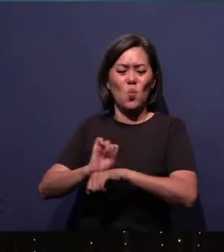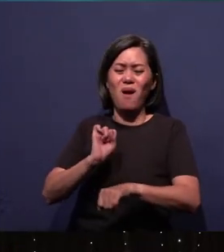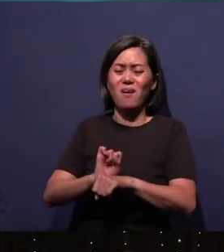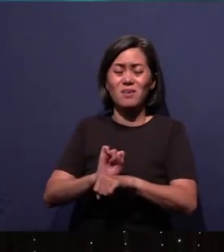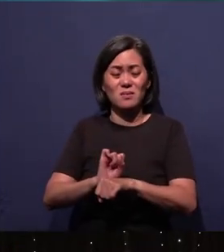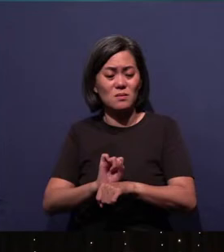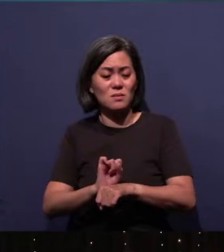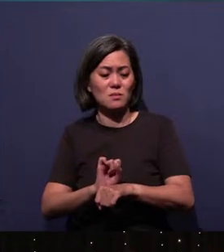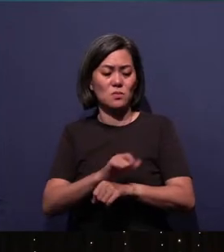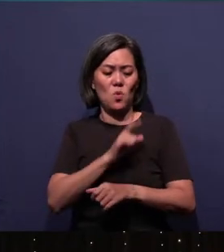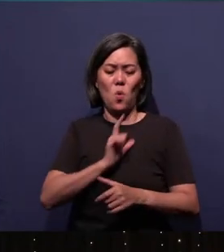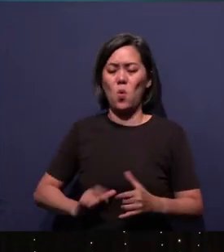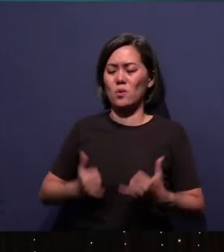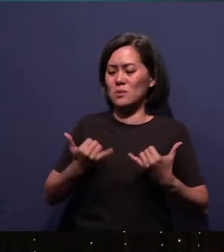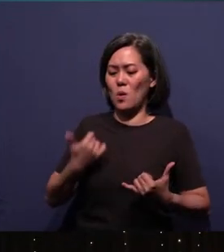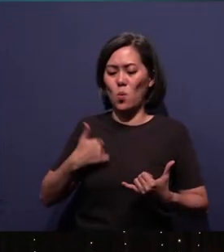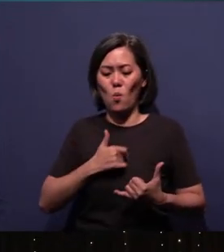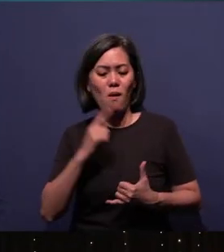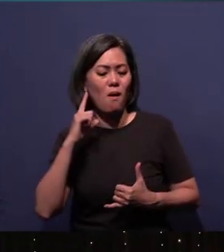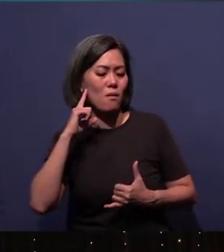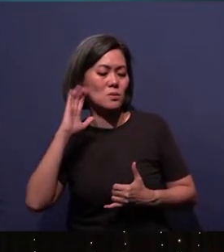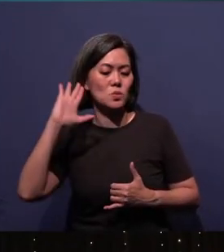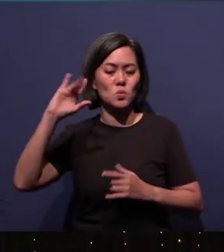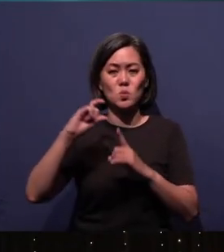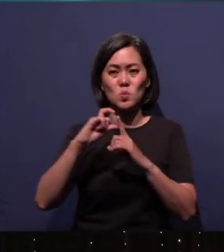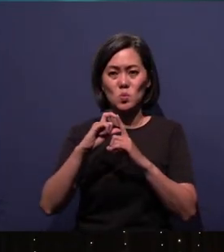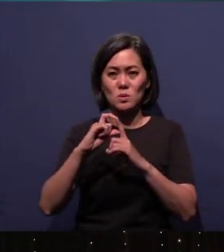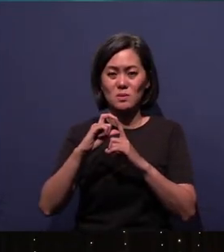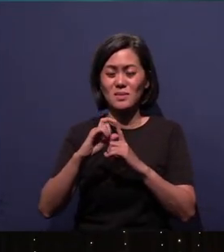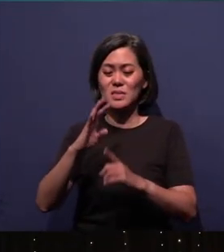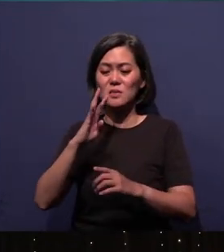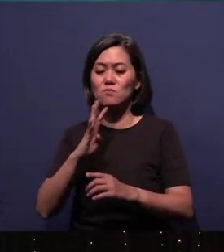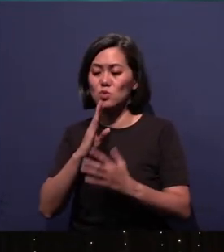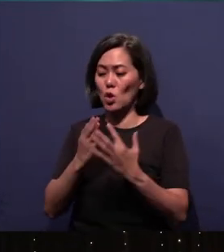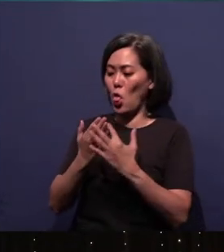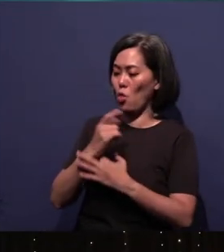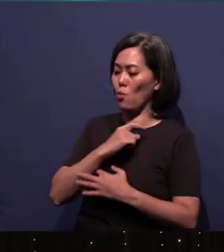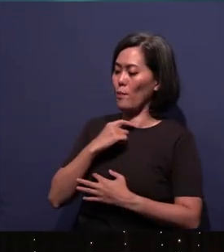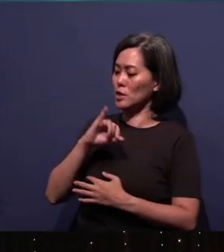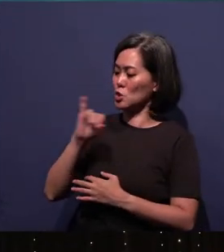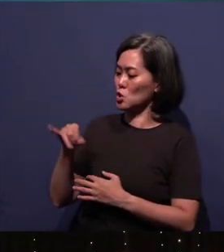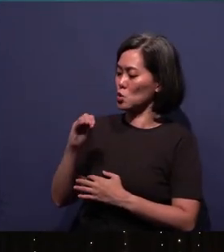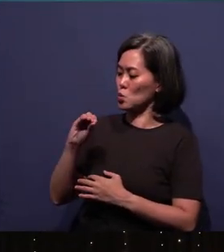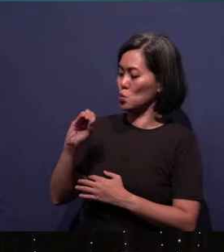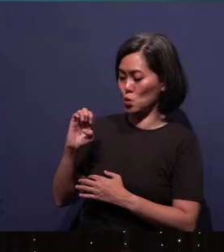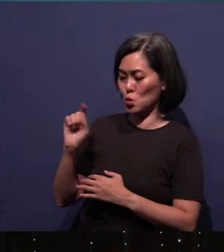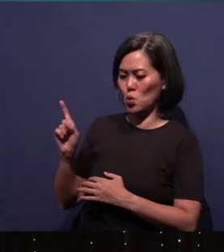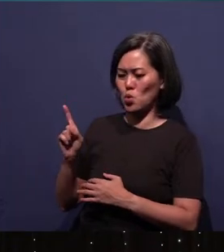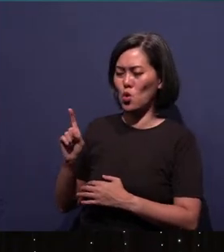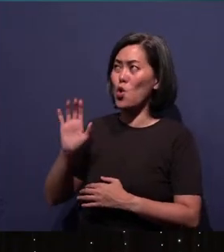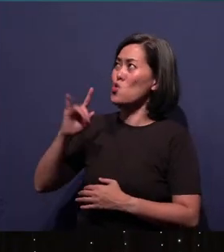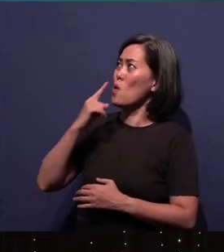Lord, now as we listen to Your word, may You speak through Pastor Joe. May he be Your mouthpiece, Your messenger, Your